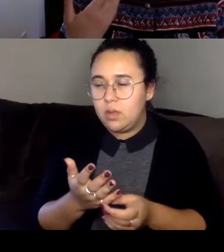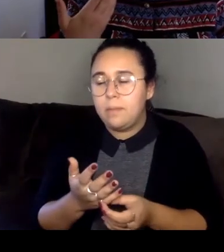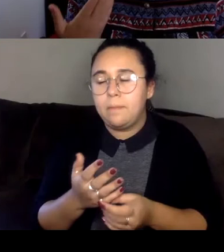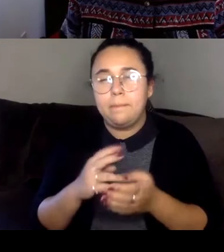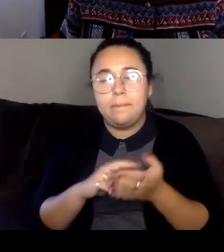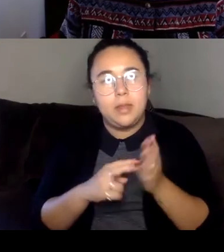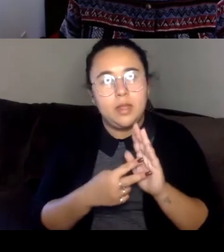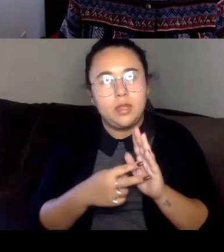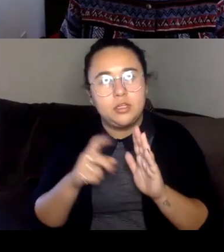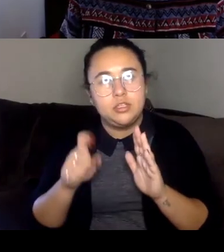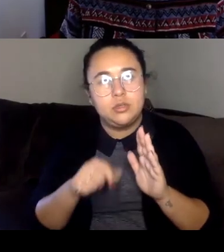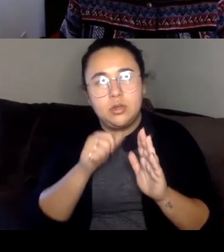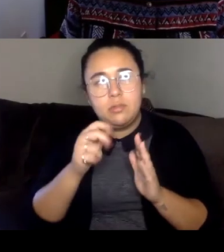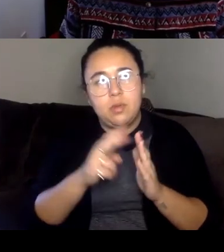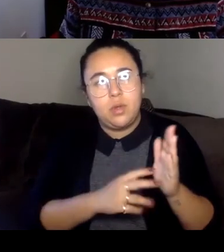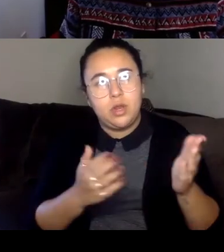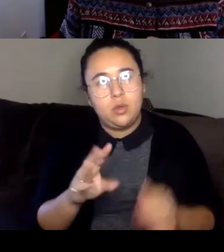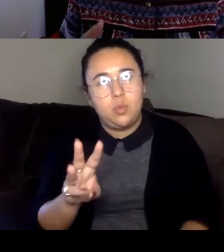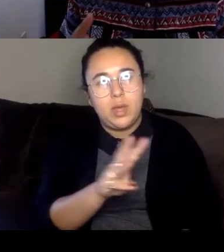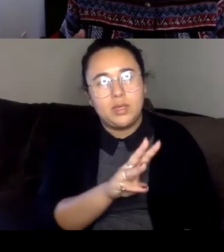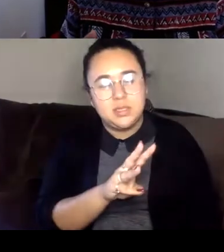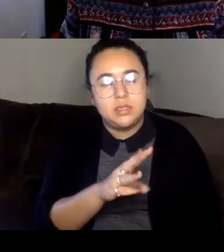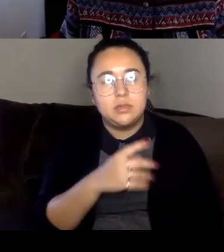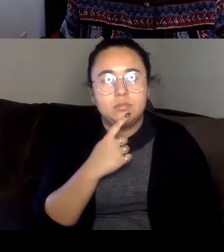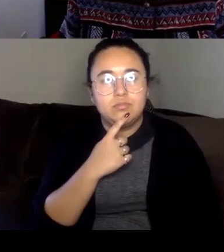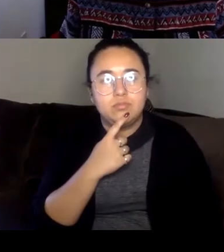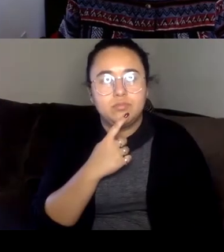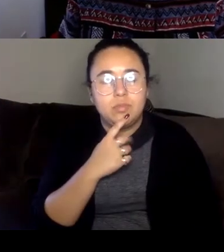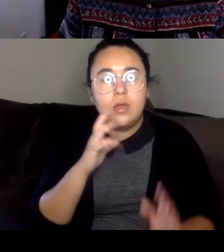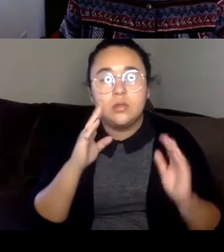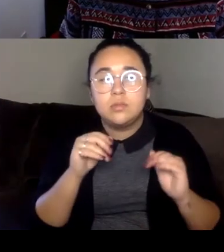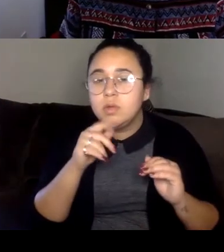be read in the West, you know I had hoped I wouldn't have to make those decisions about